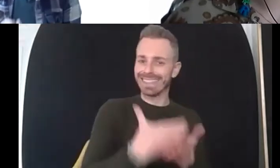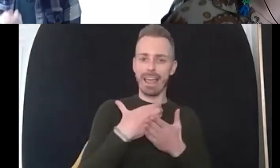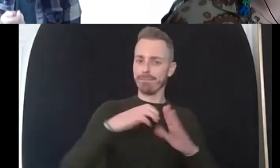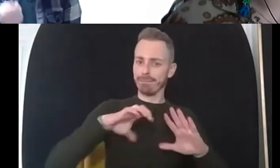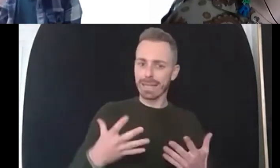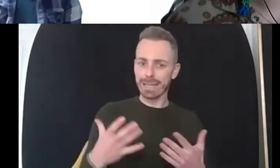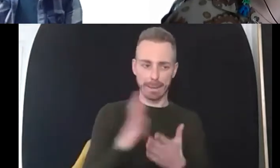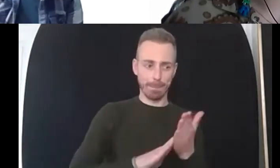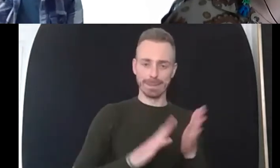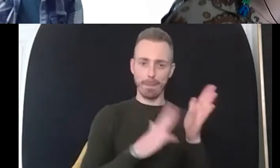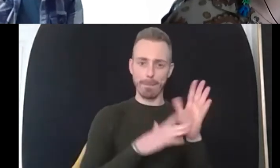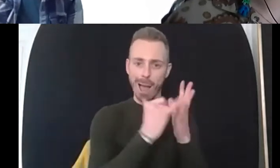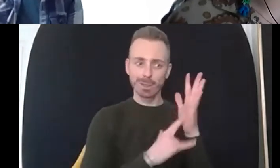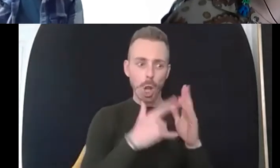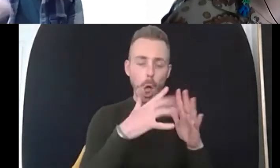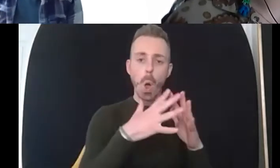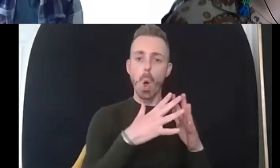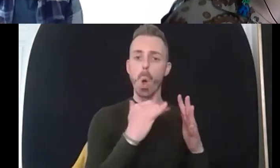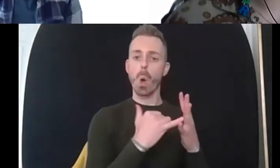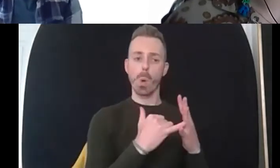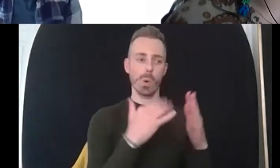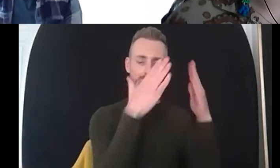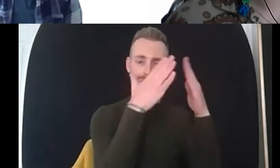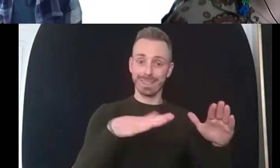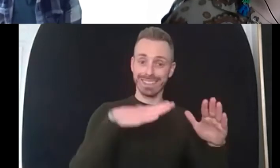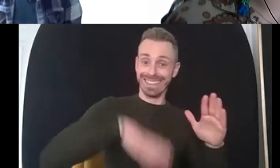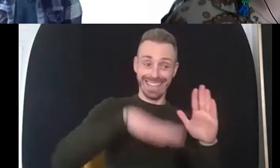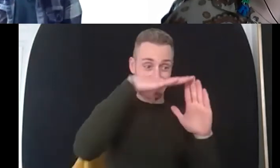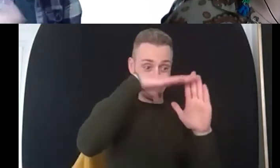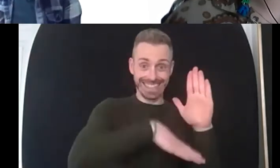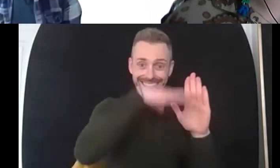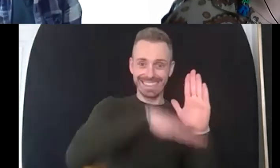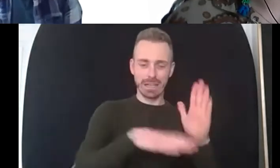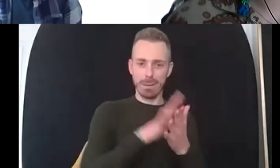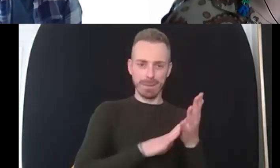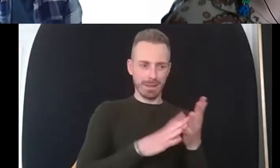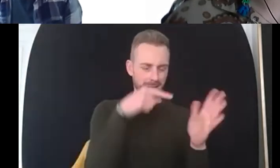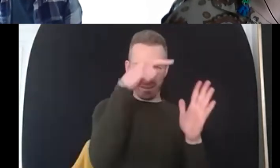you start engaging in the later aspects of therapy there's something about grounding people in safety